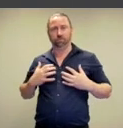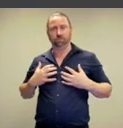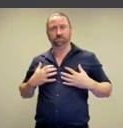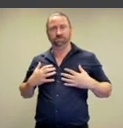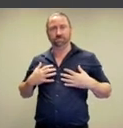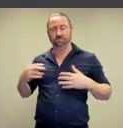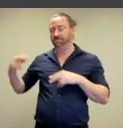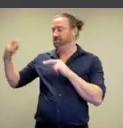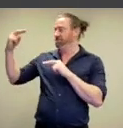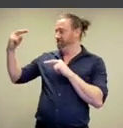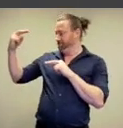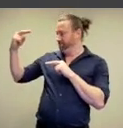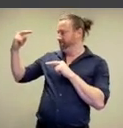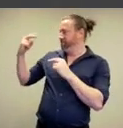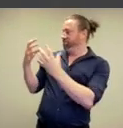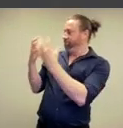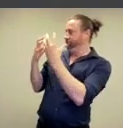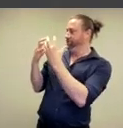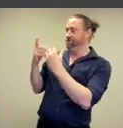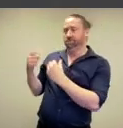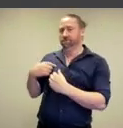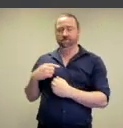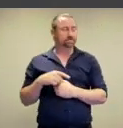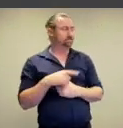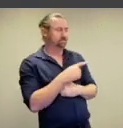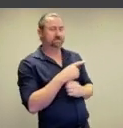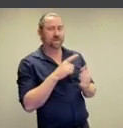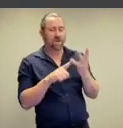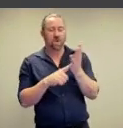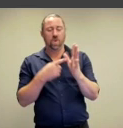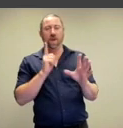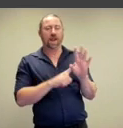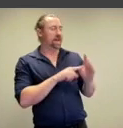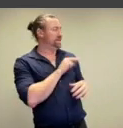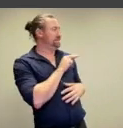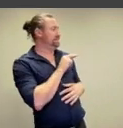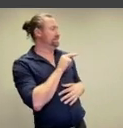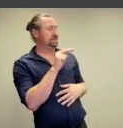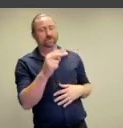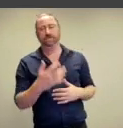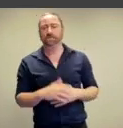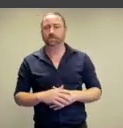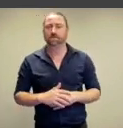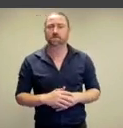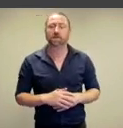breasts. If I turned, if I turned to Marina so I think I might say Ulay.